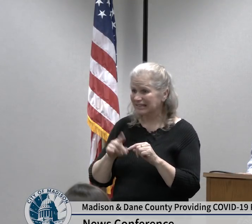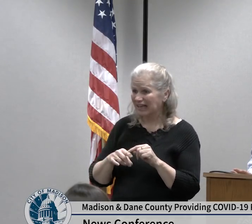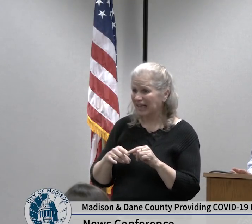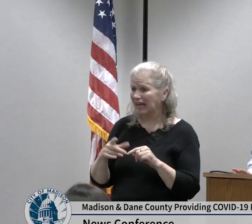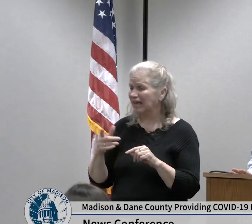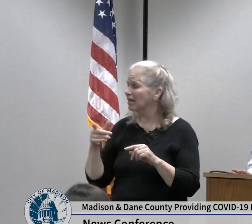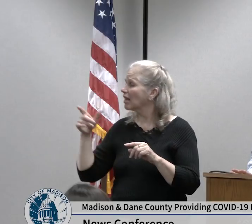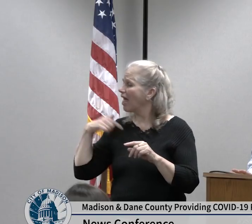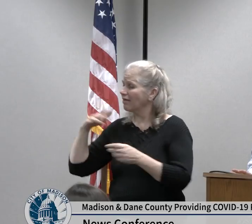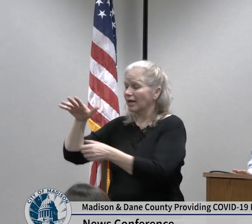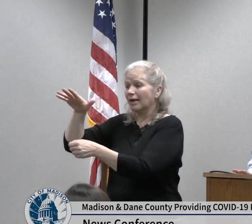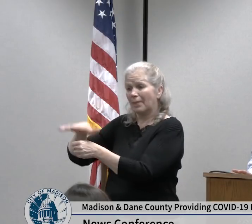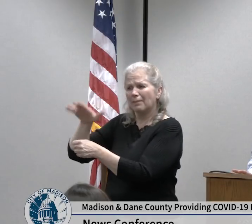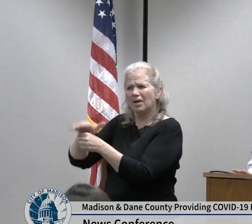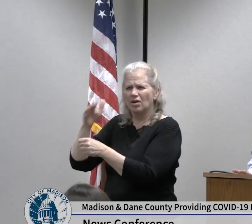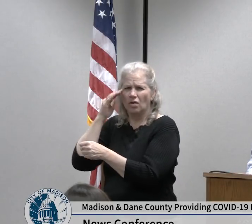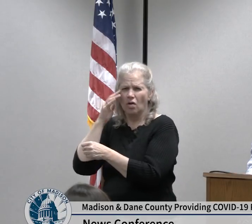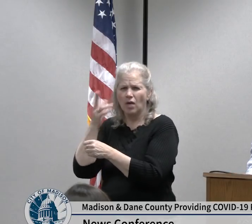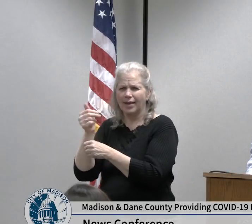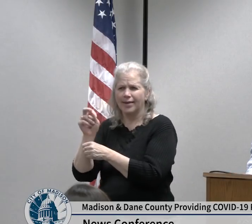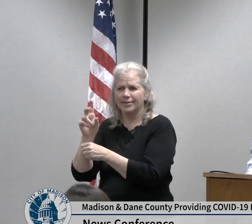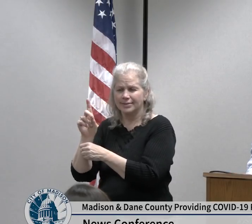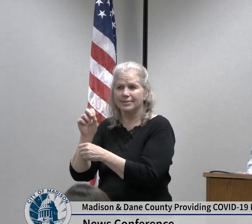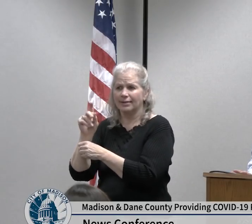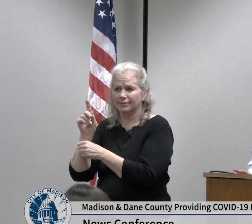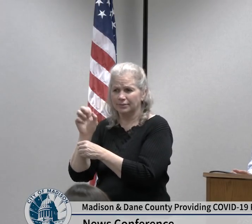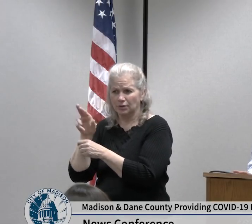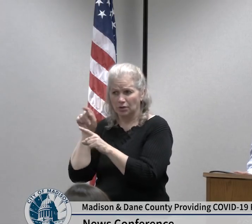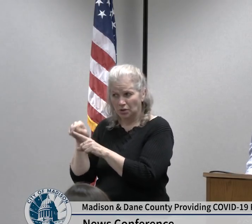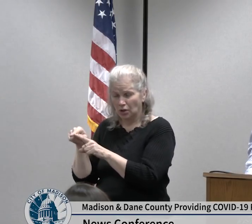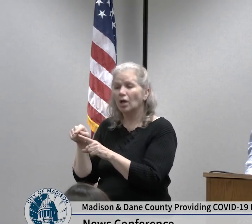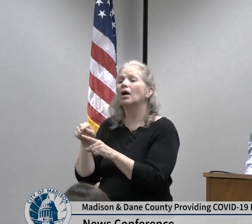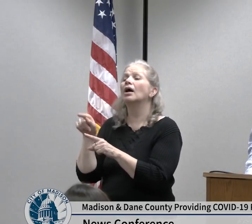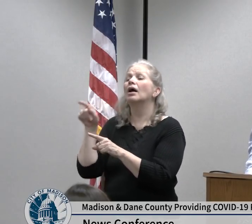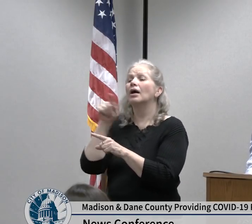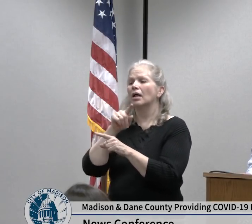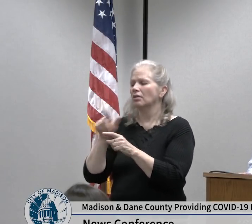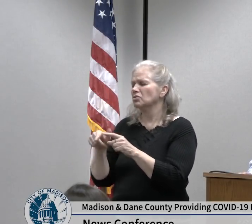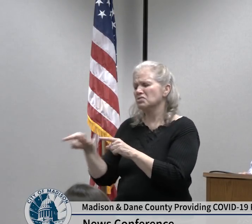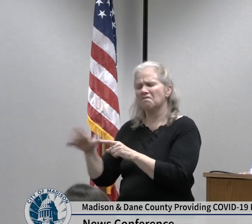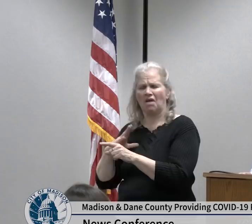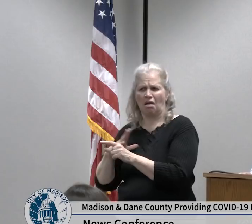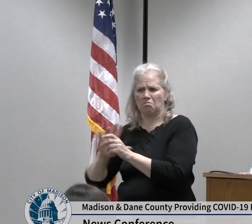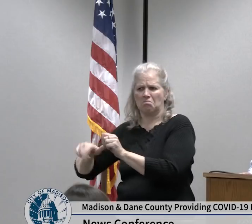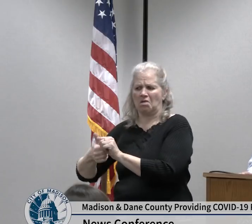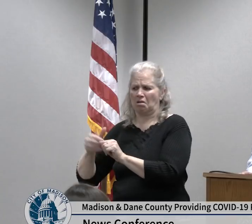is in a way better for you then that's the alternative and essentially with